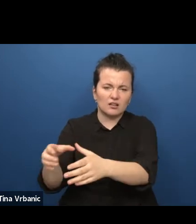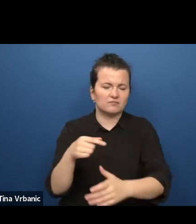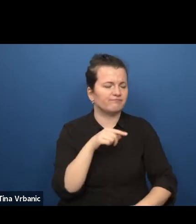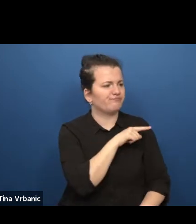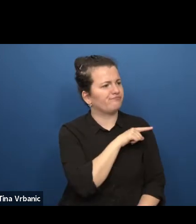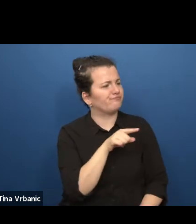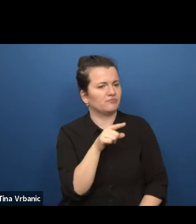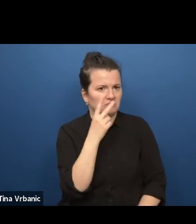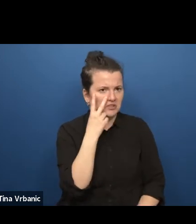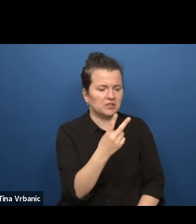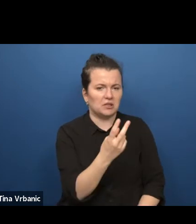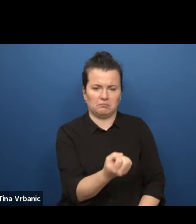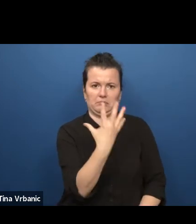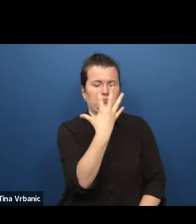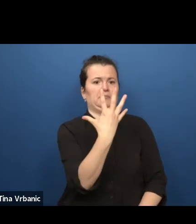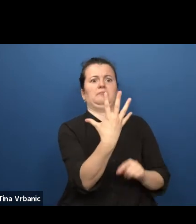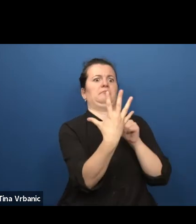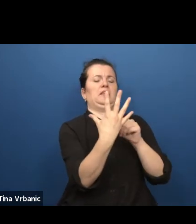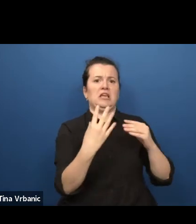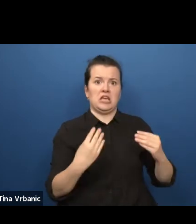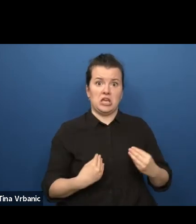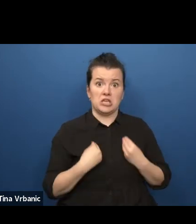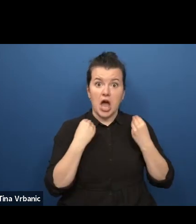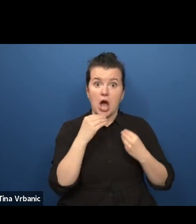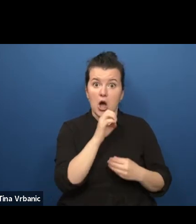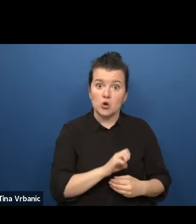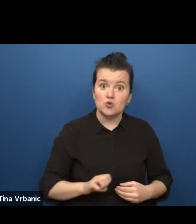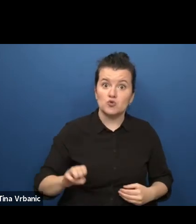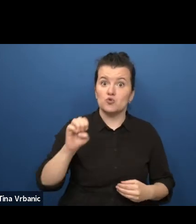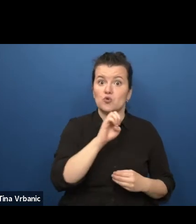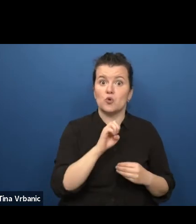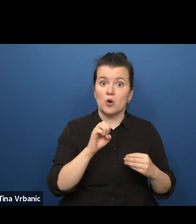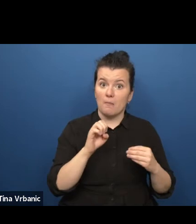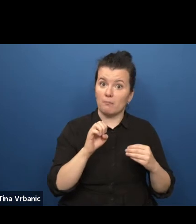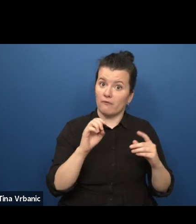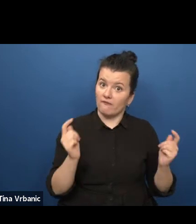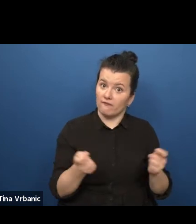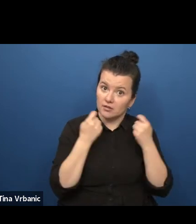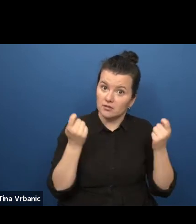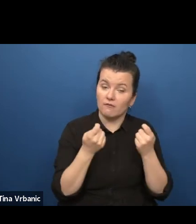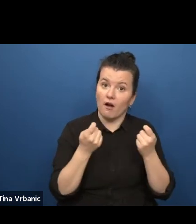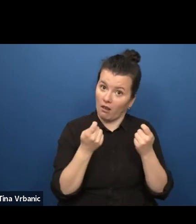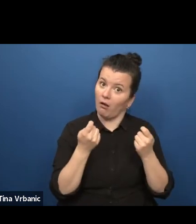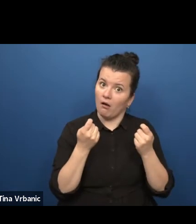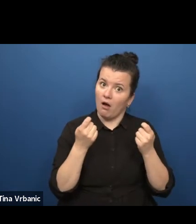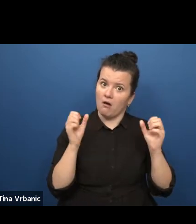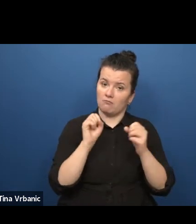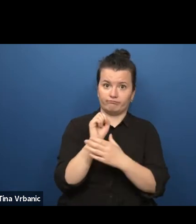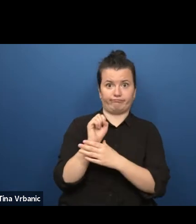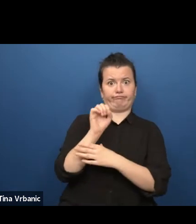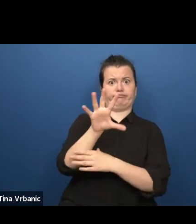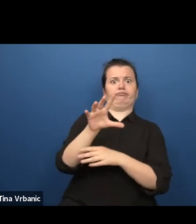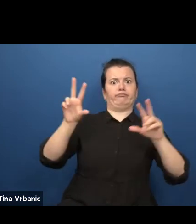of a Young Europe Festival showcasing for classroom place created by eight European theatres